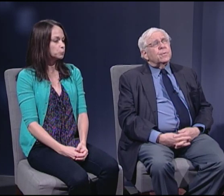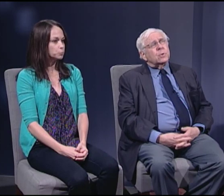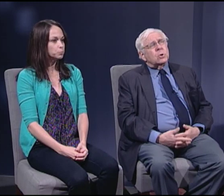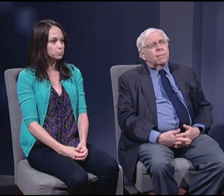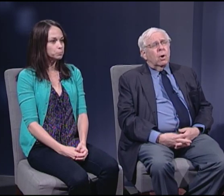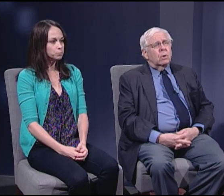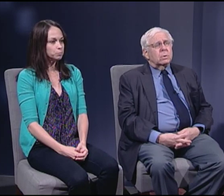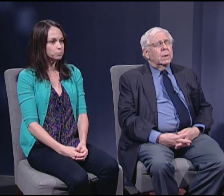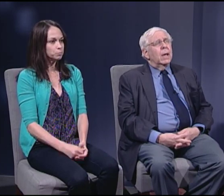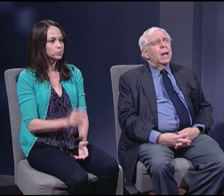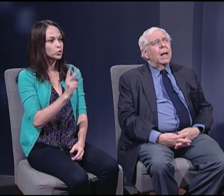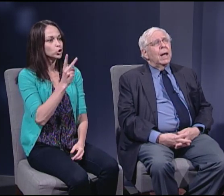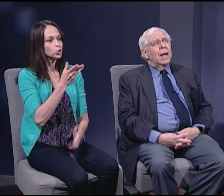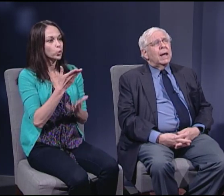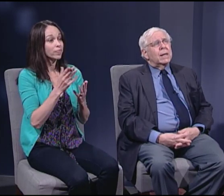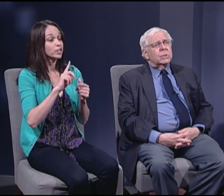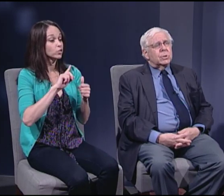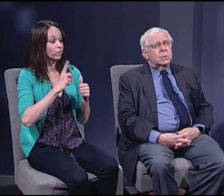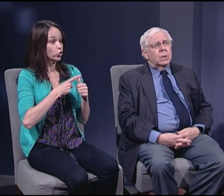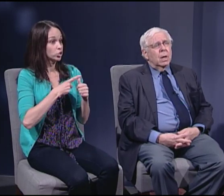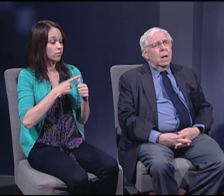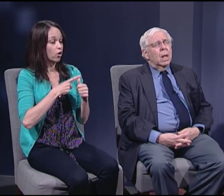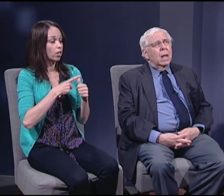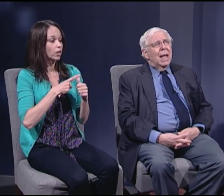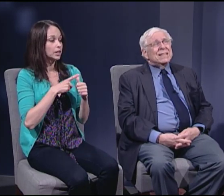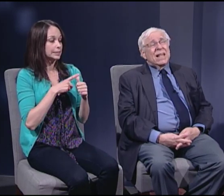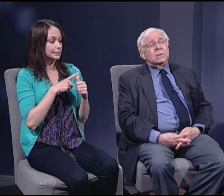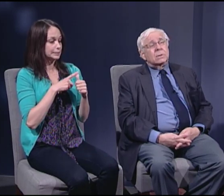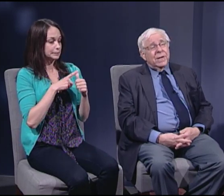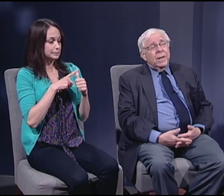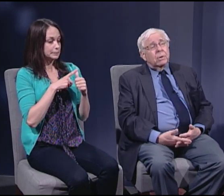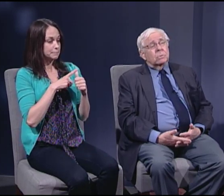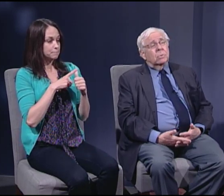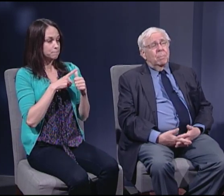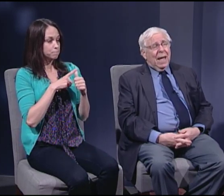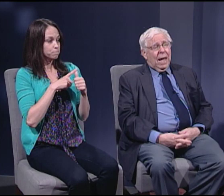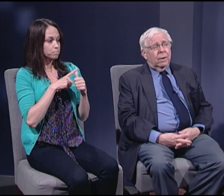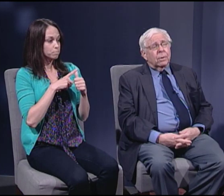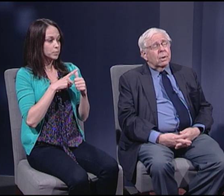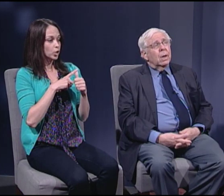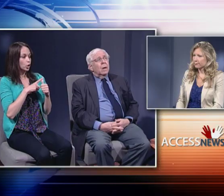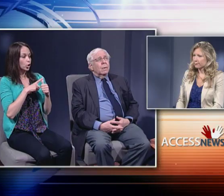First of all, as a legal matter,